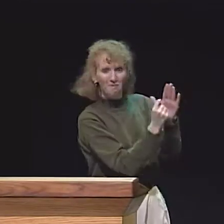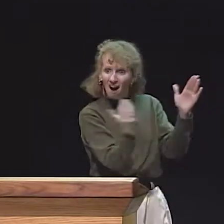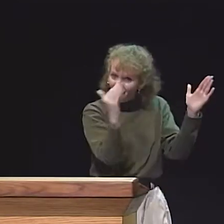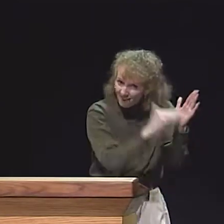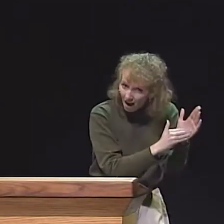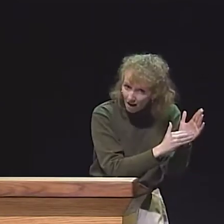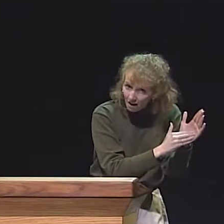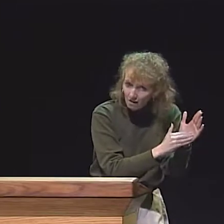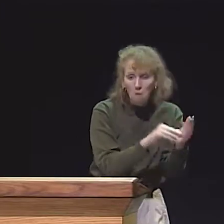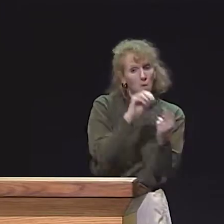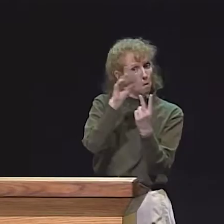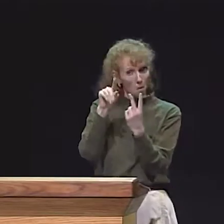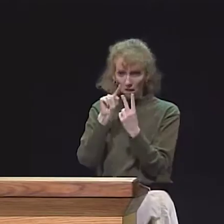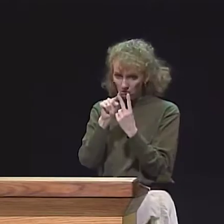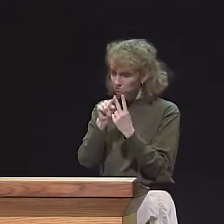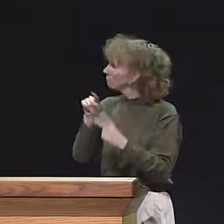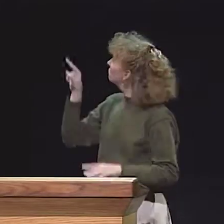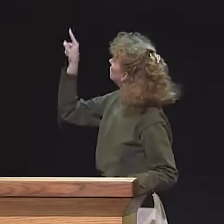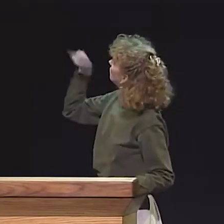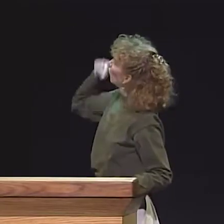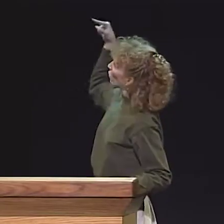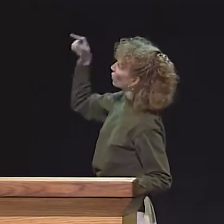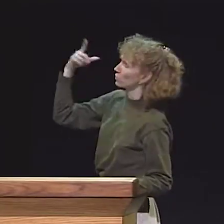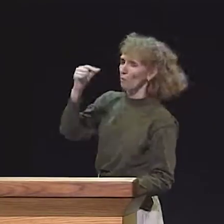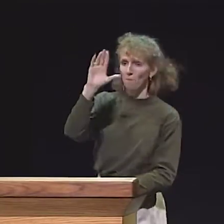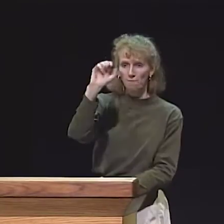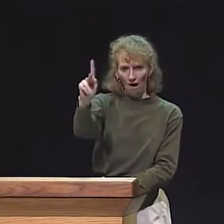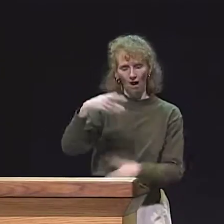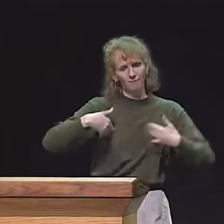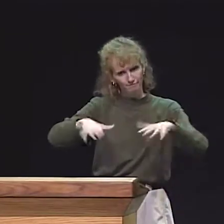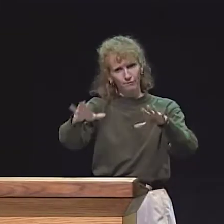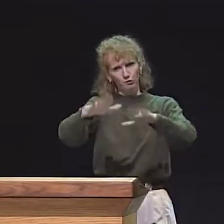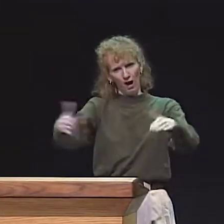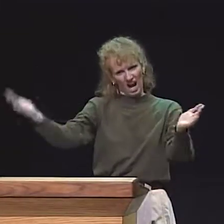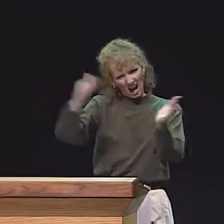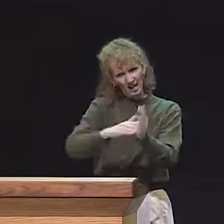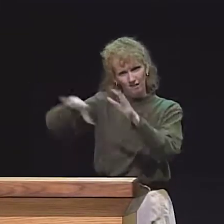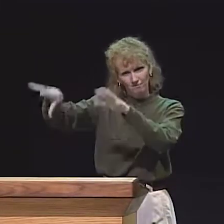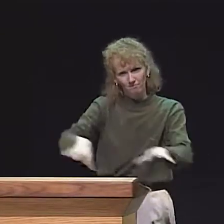IF WE NEED TO REPEAT THE VIDEOTAPING, THE CHILDREN WILL WATCH THE VIDEOTAPING AGAIN, OR